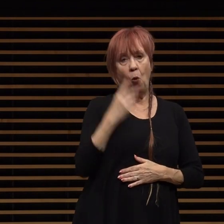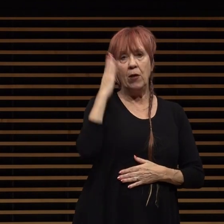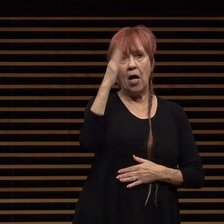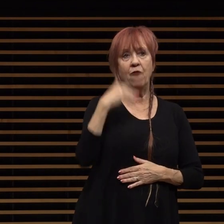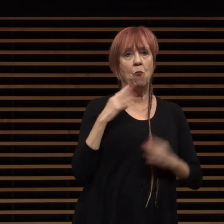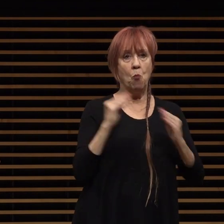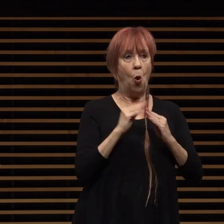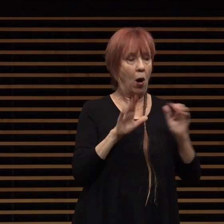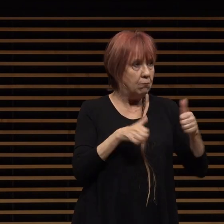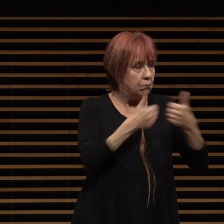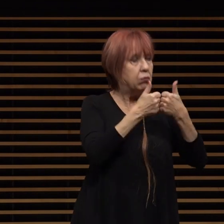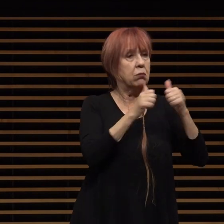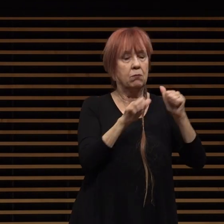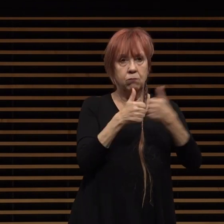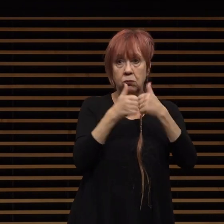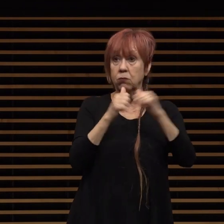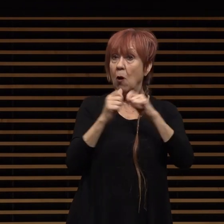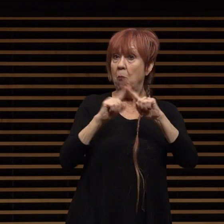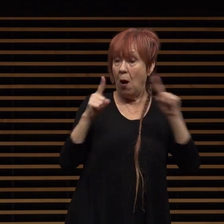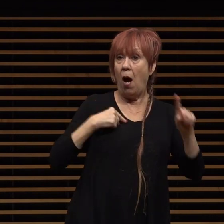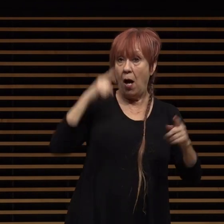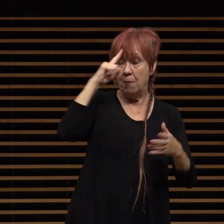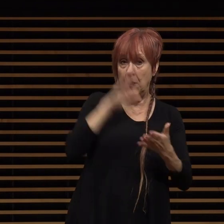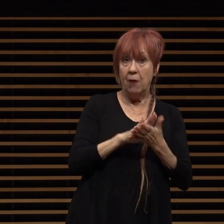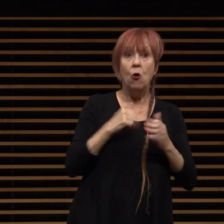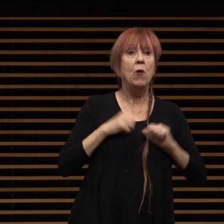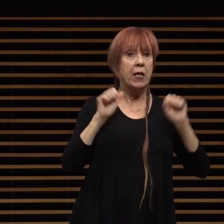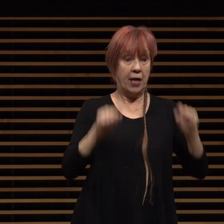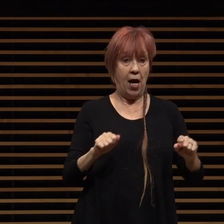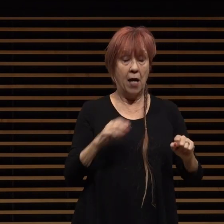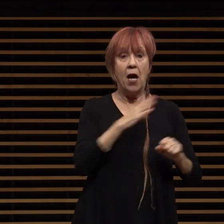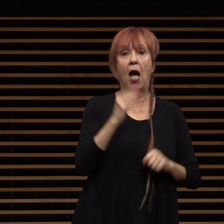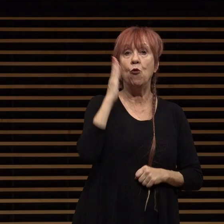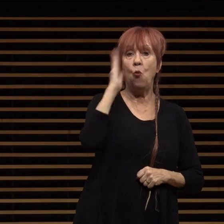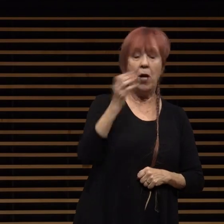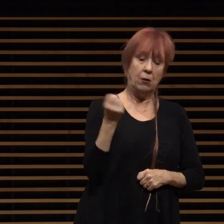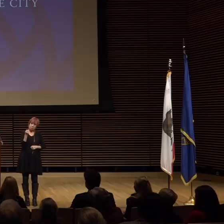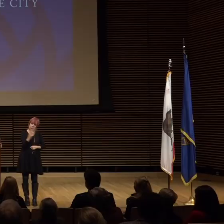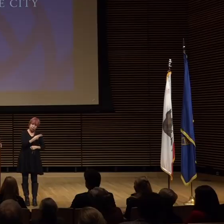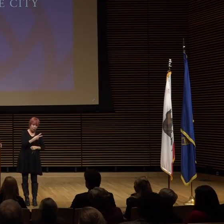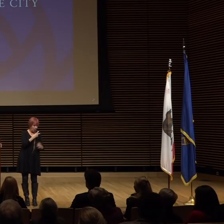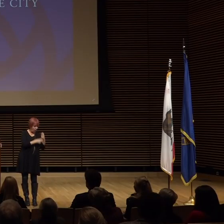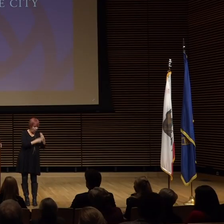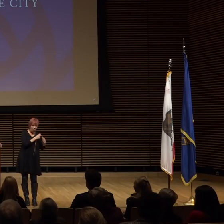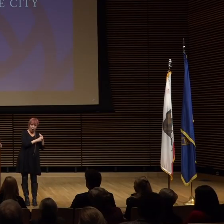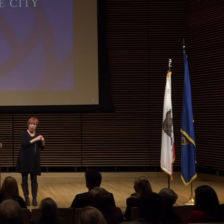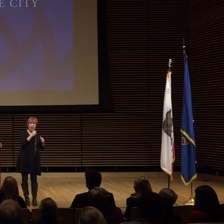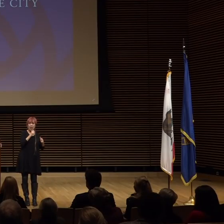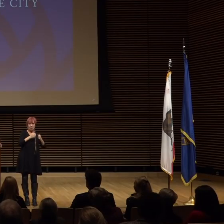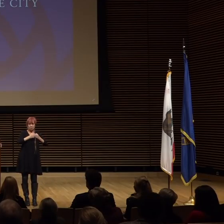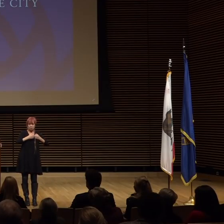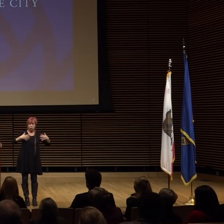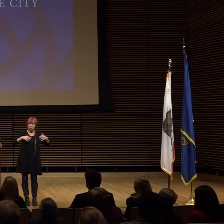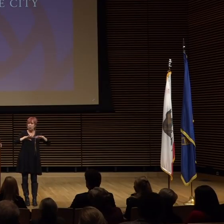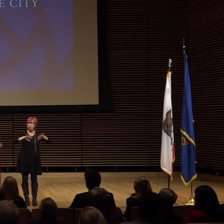i do believe is we can and we will overcome future hardships not by pulling